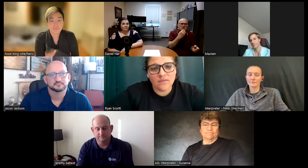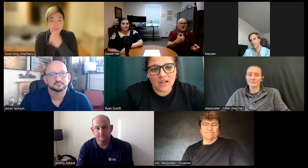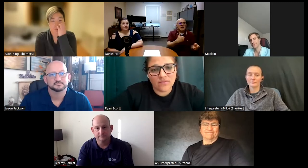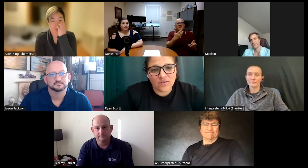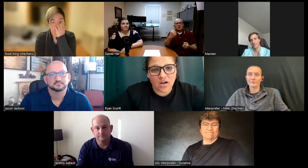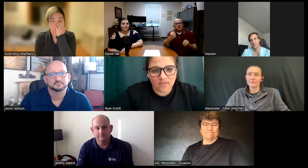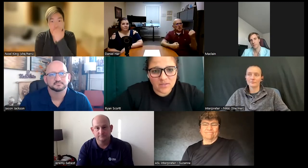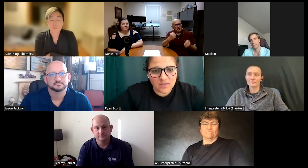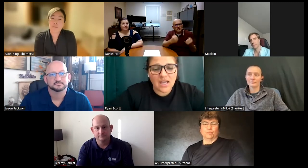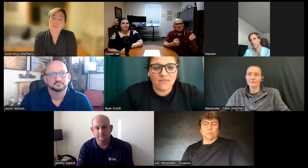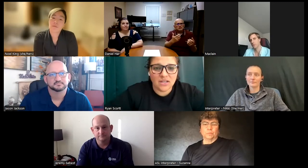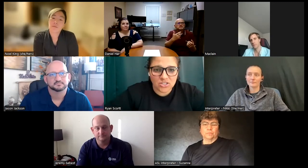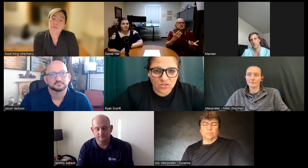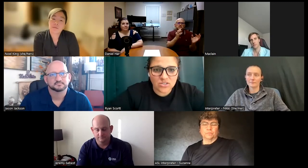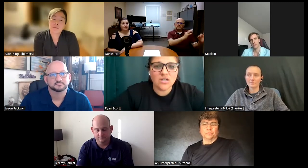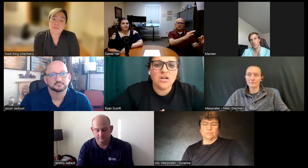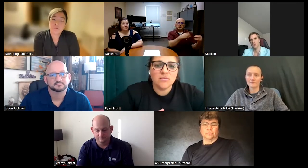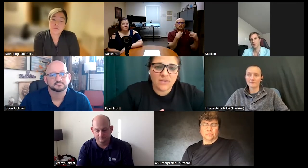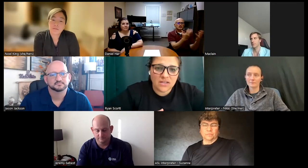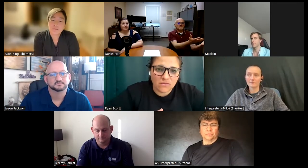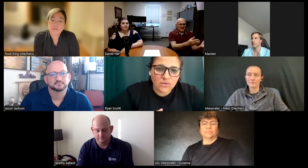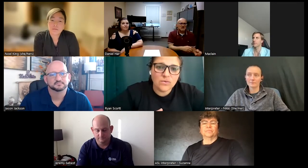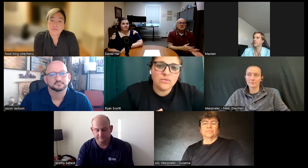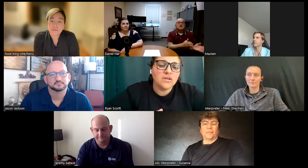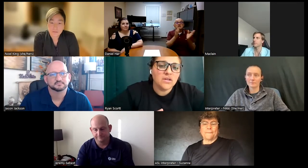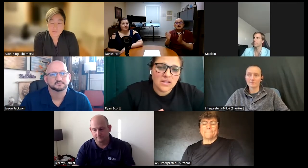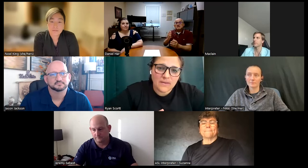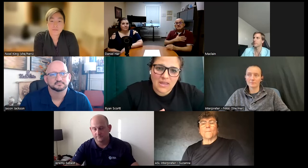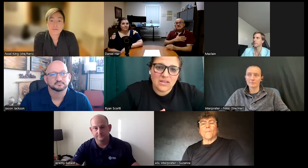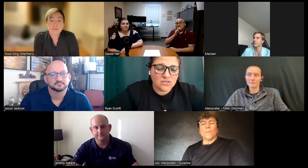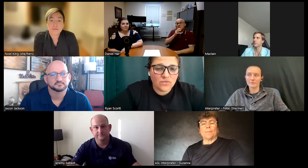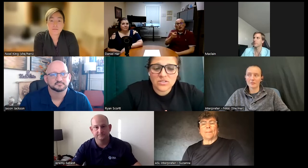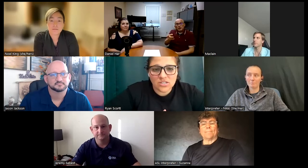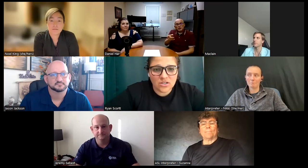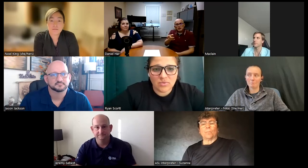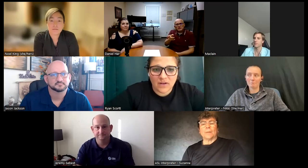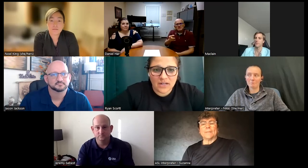provide for our family having a shelter providing food and such a good provider